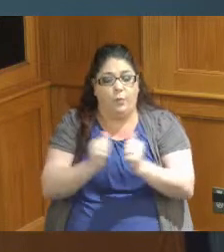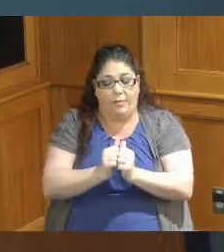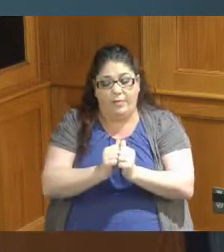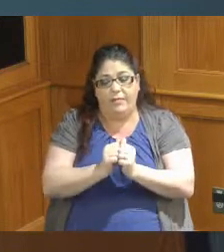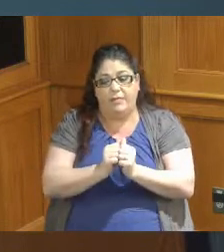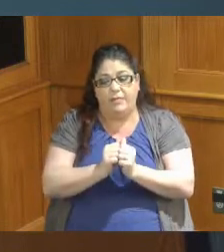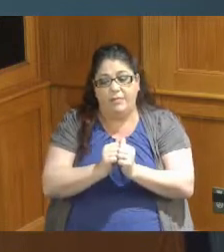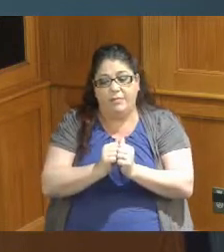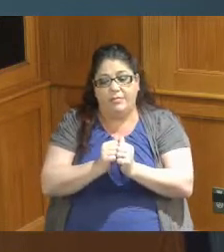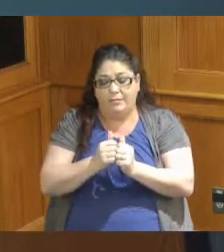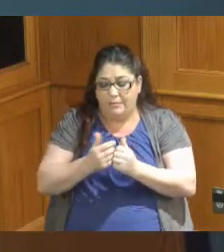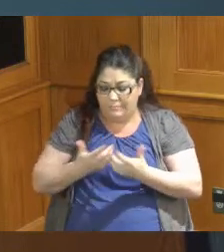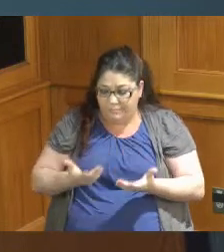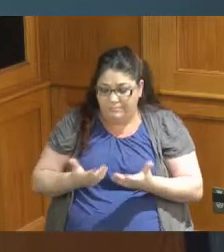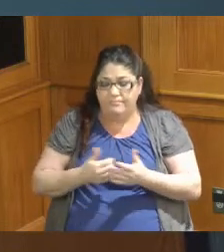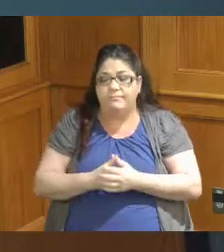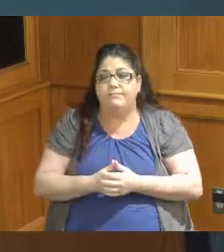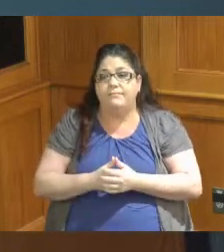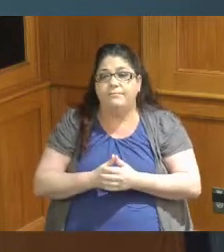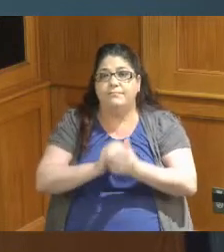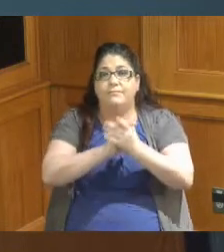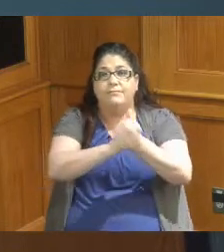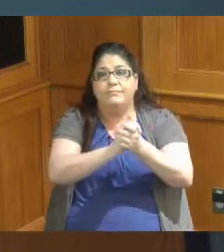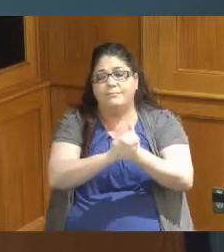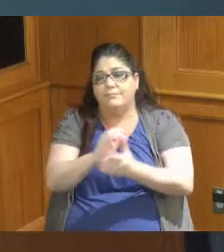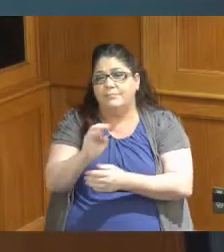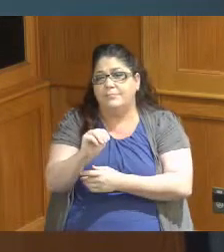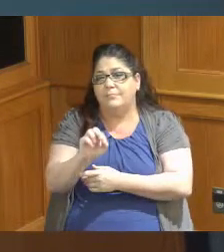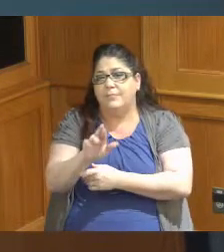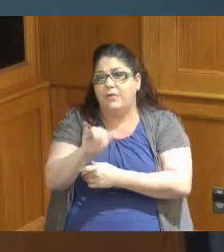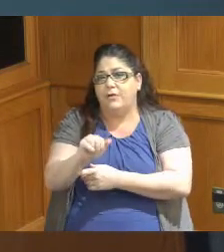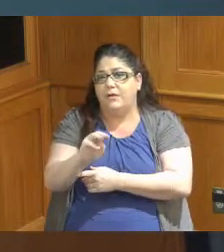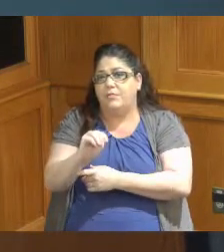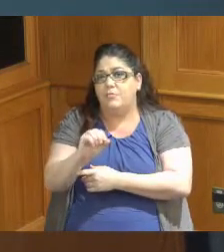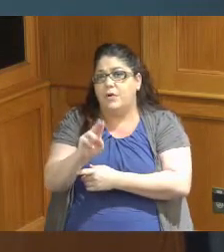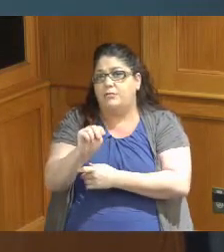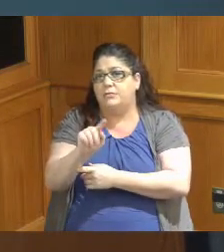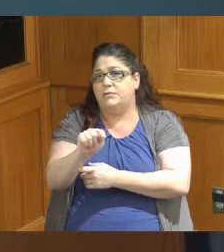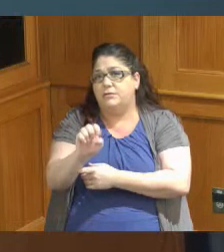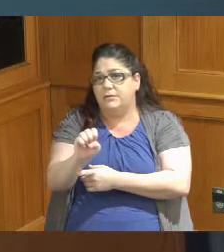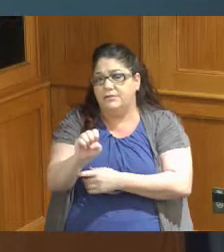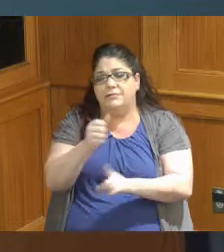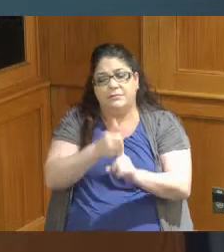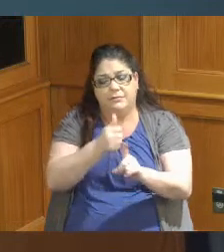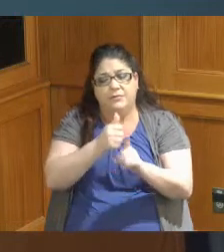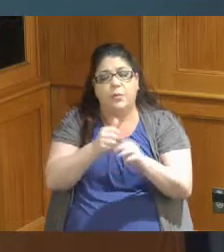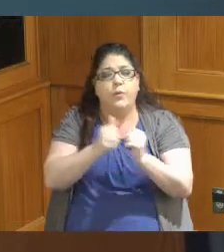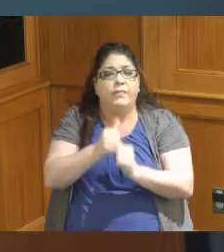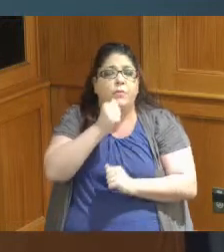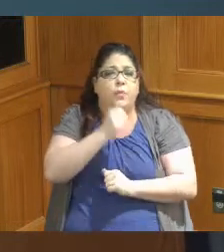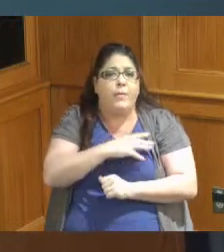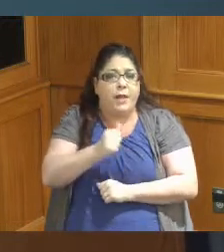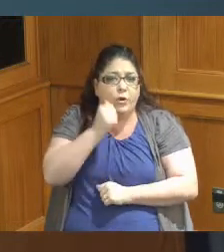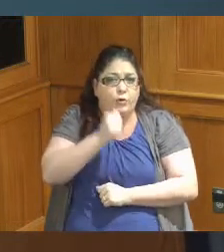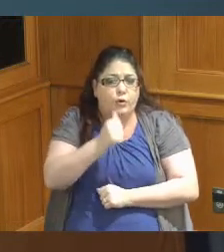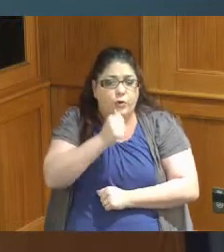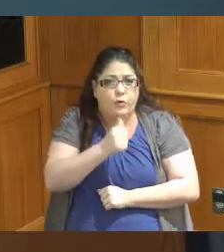congratulating Mary Maui and the women and girls Commission and Commissioner Driehaus